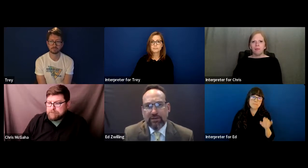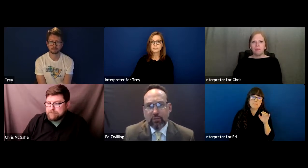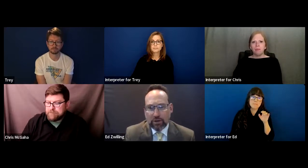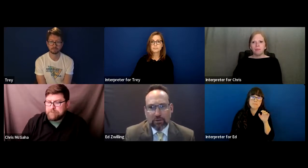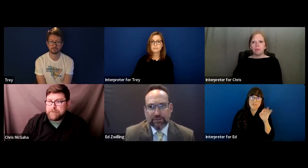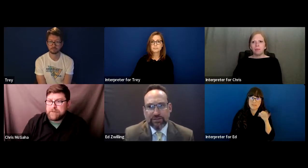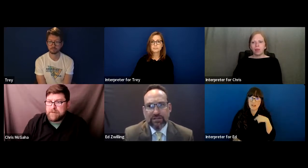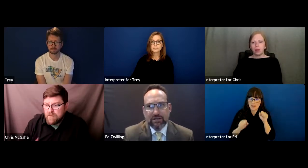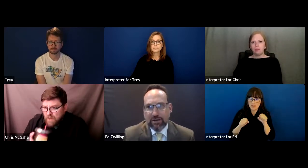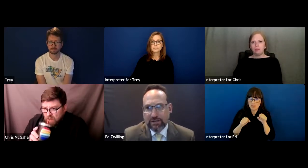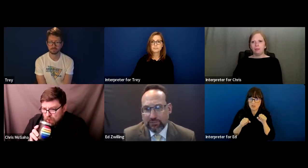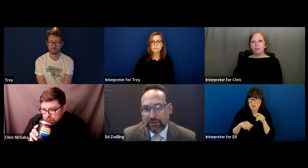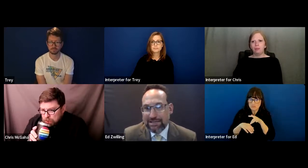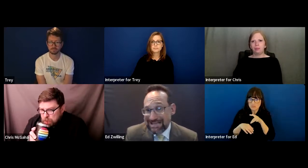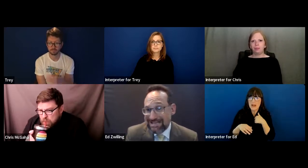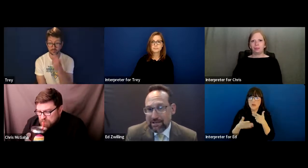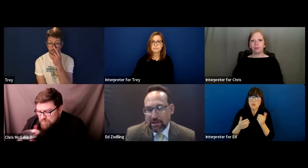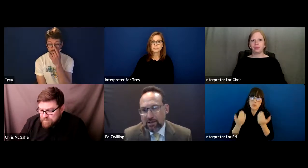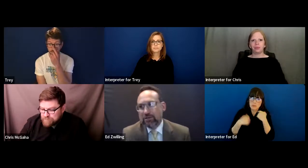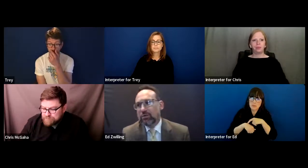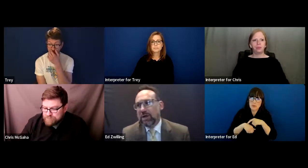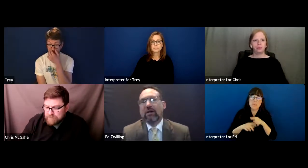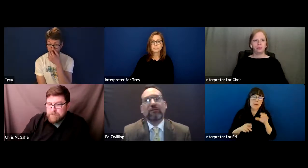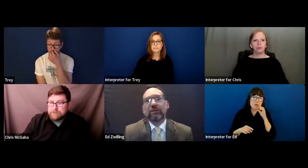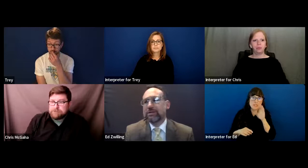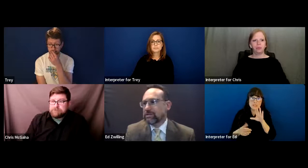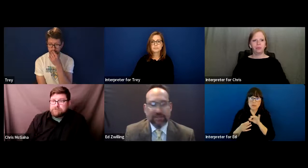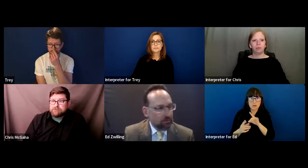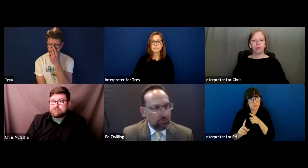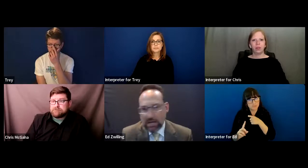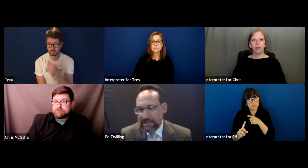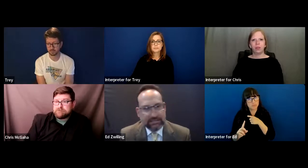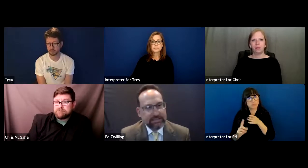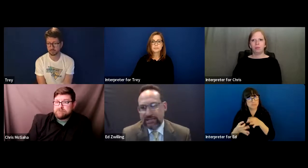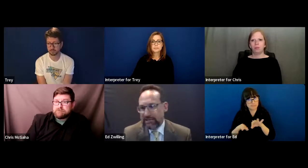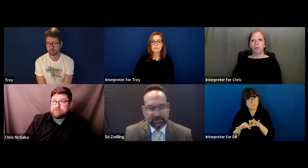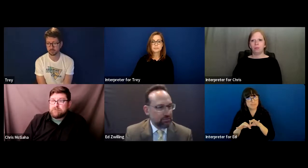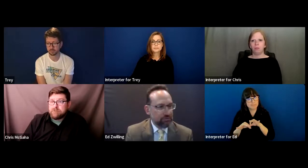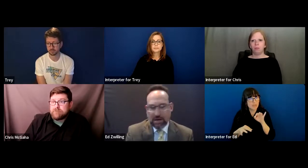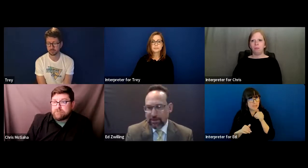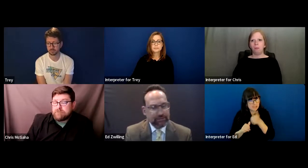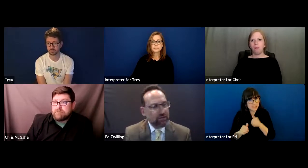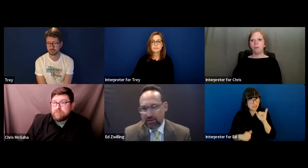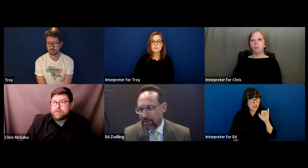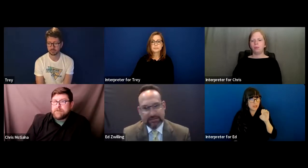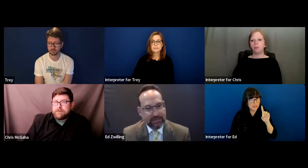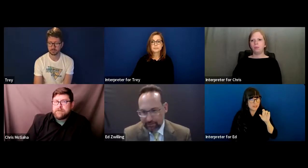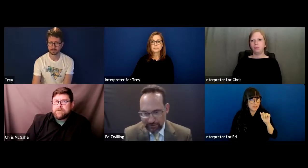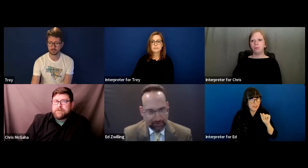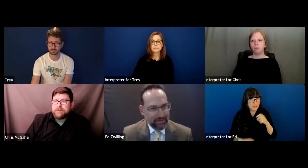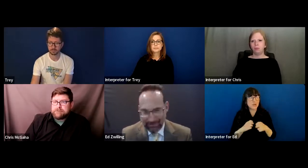I think what Chris hit on is really key to every single IDEA issue. I'm not just talking about Deaf issues.